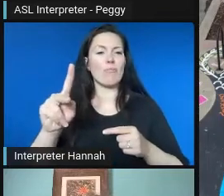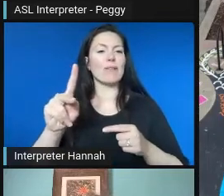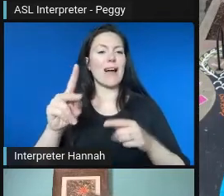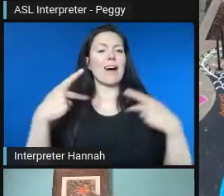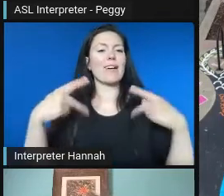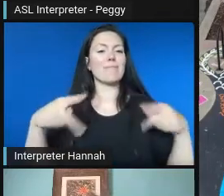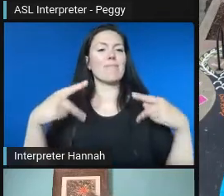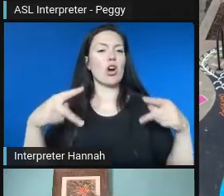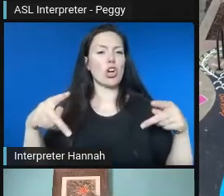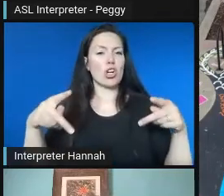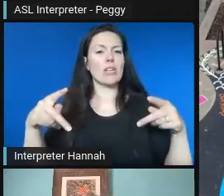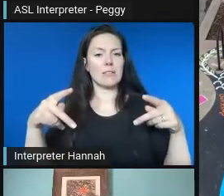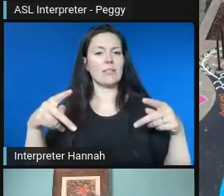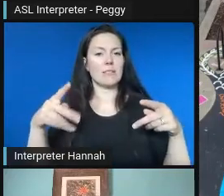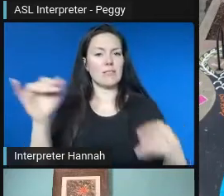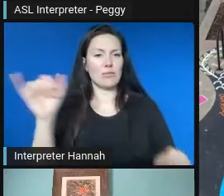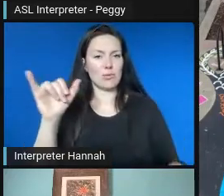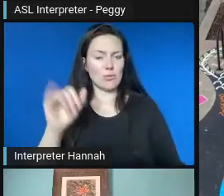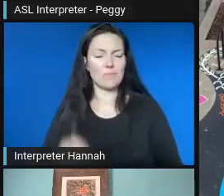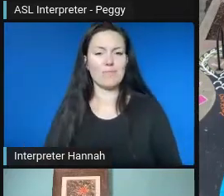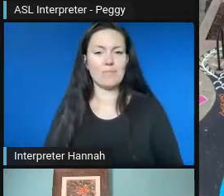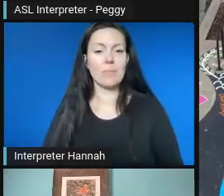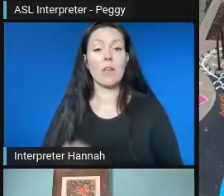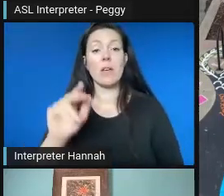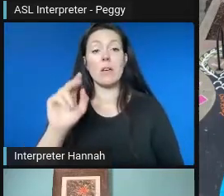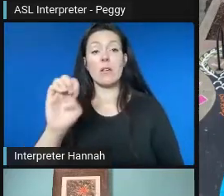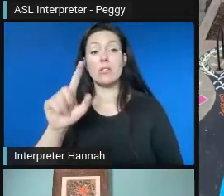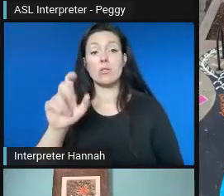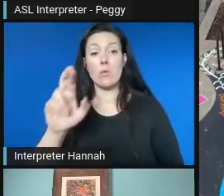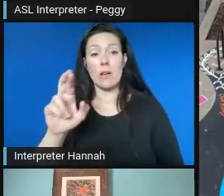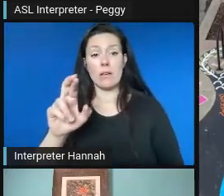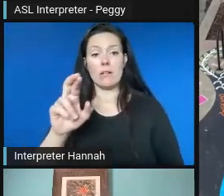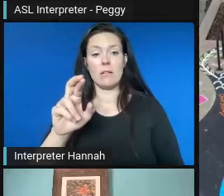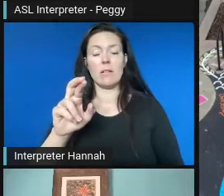So Eleanor came up with the idea of this kind of, you